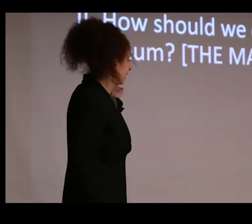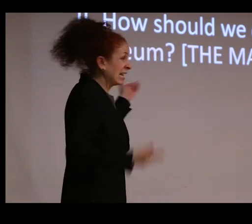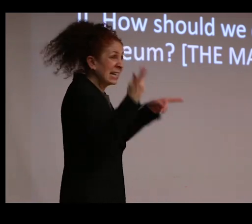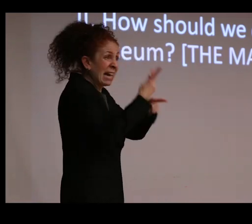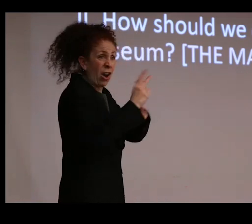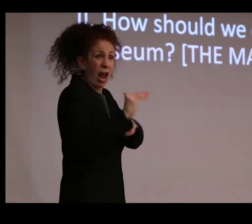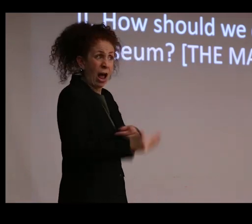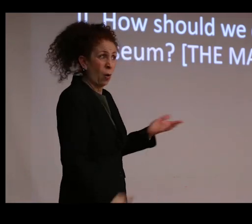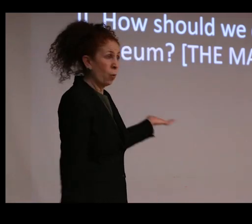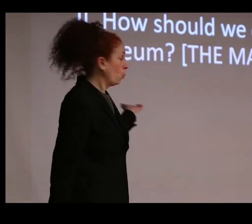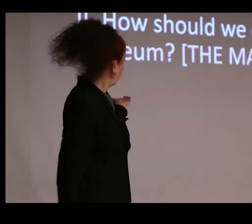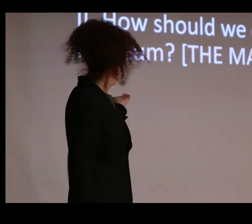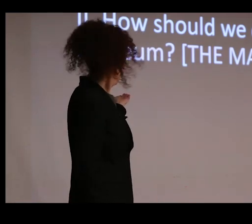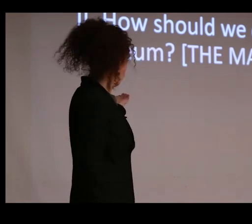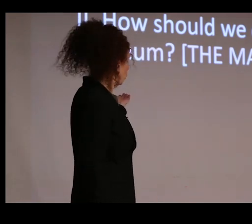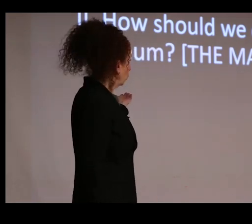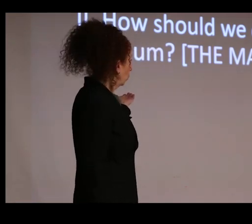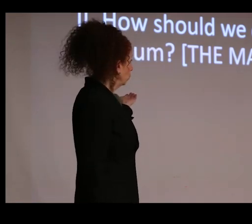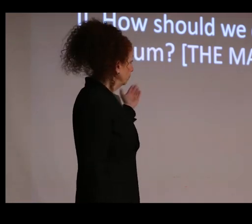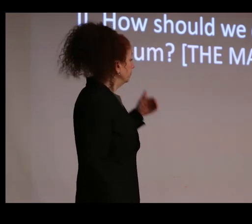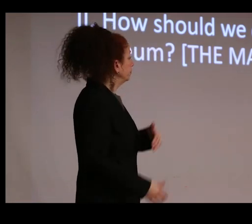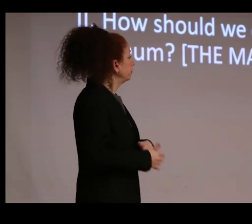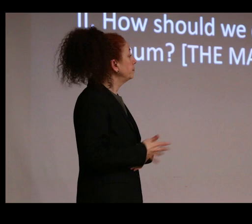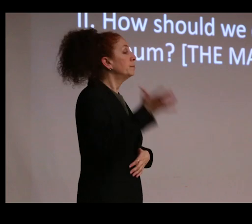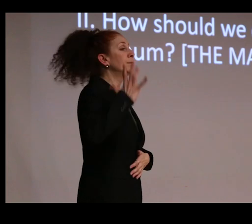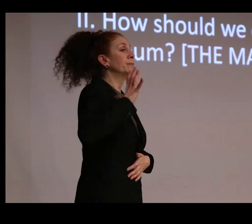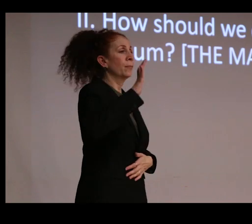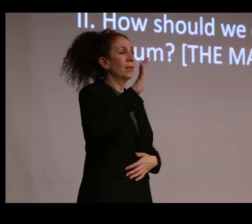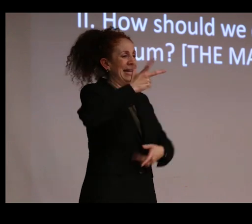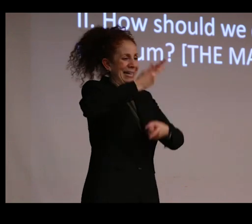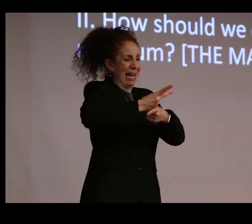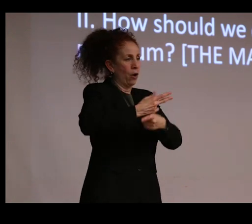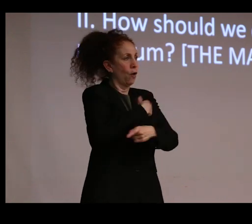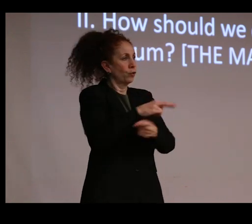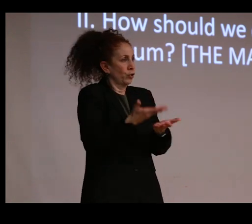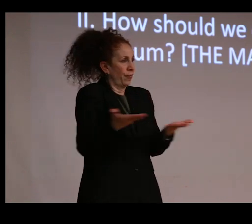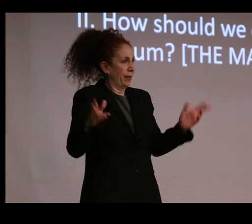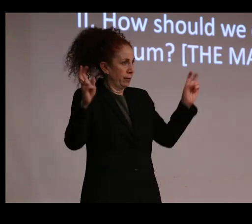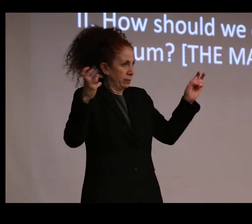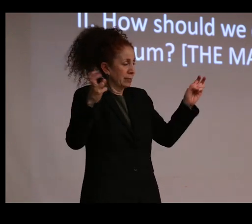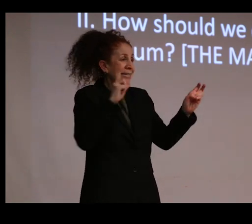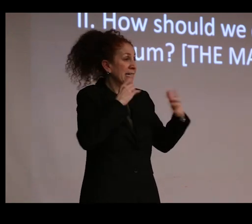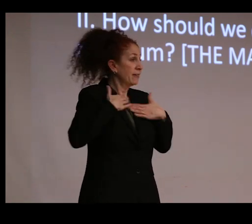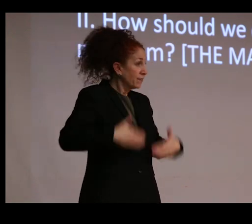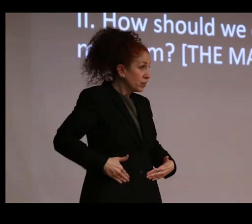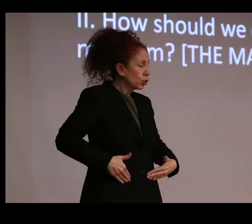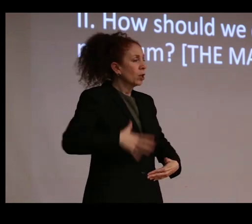Now, in their original contexts, the care of religious things is both physical and "ritual"--